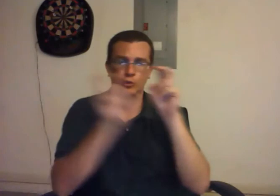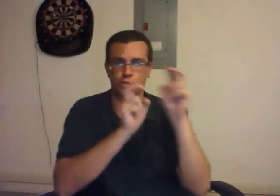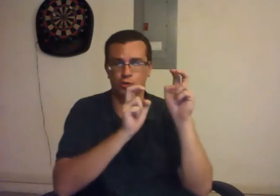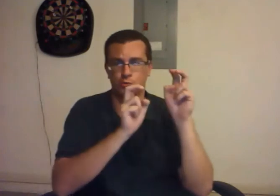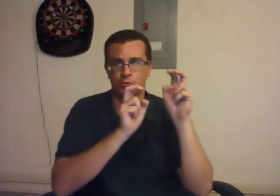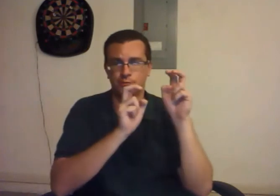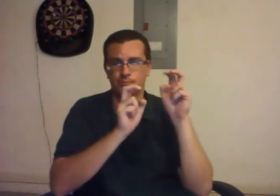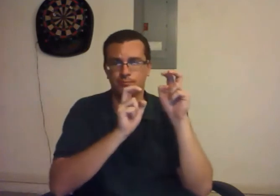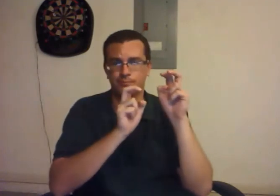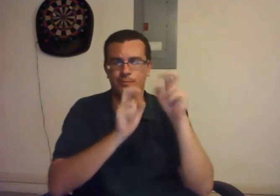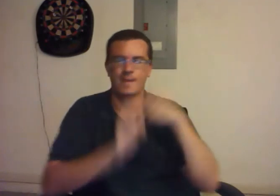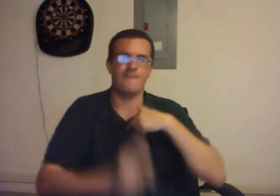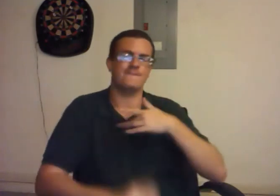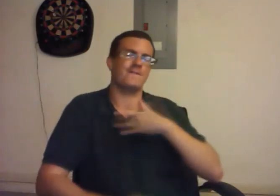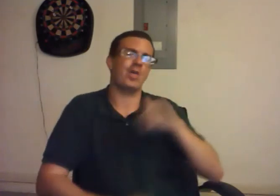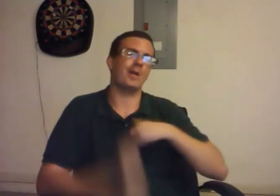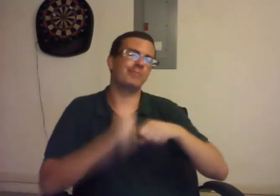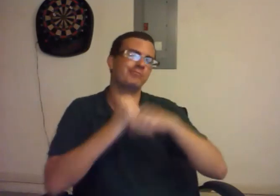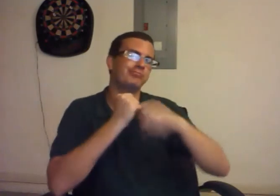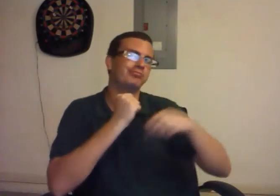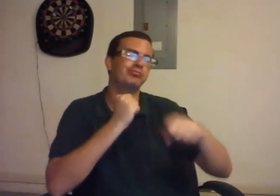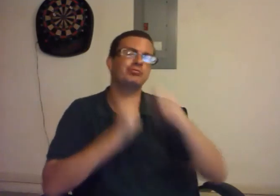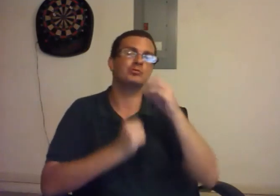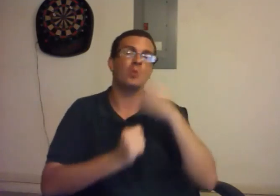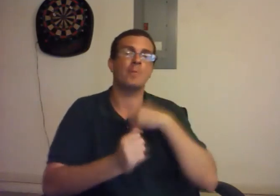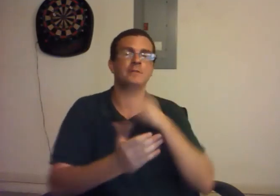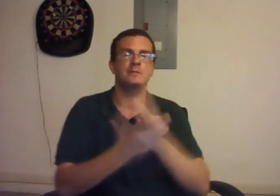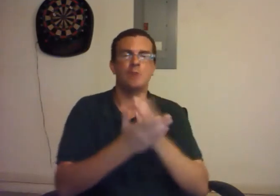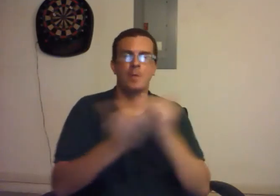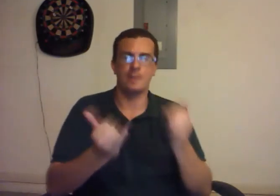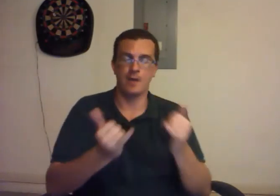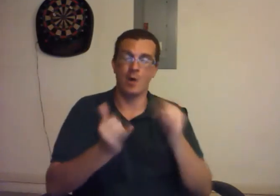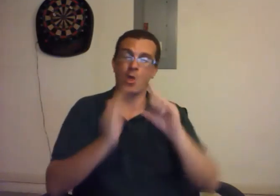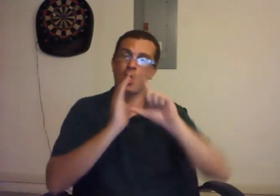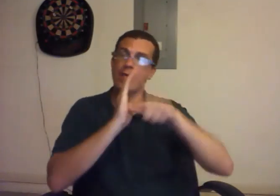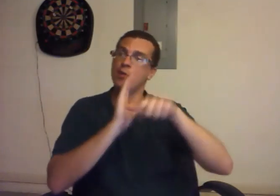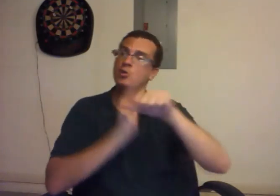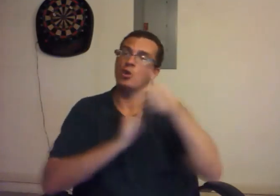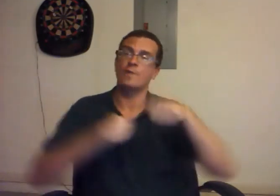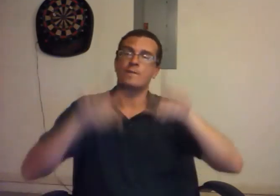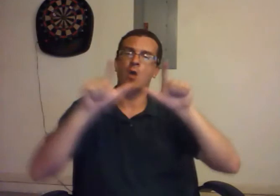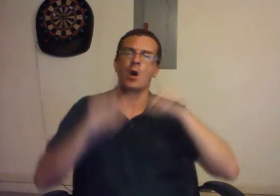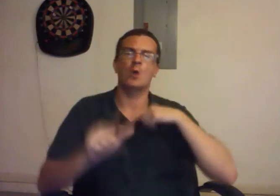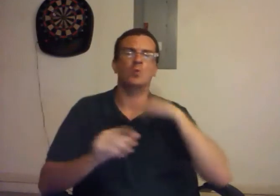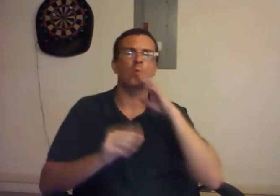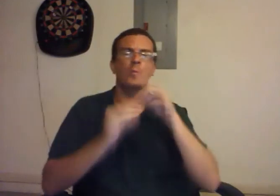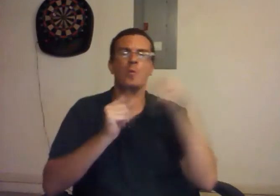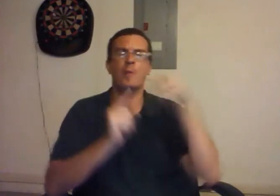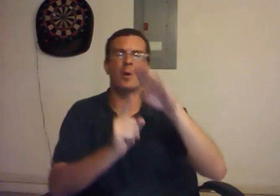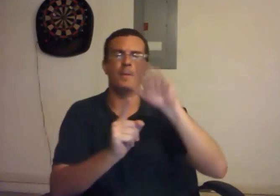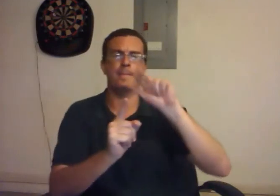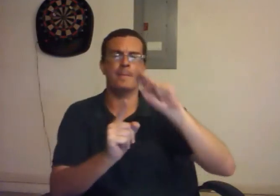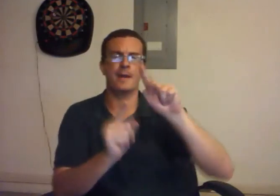I feel like I've gone on for too long, so I will stop now. Later, in another vlog, I will talk more about banking issues.